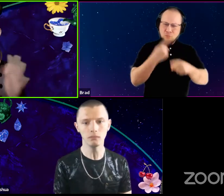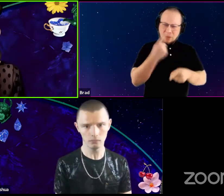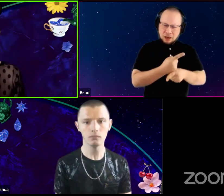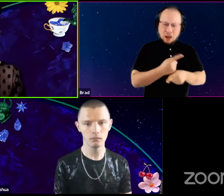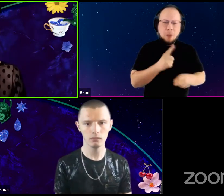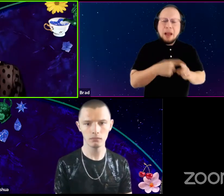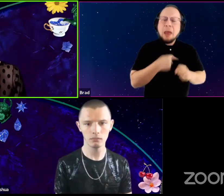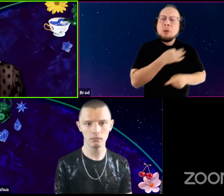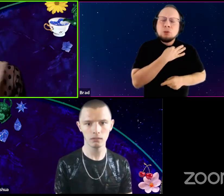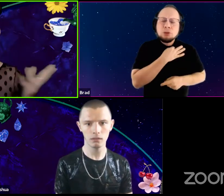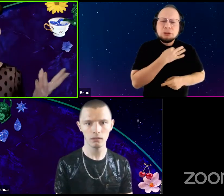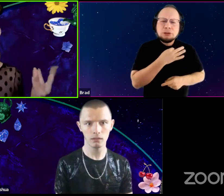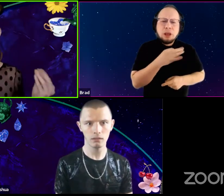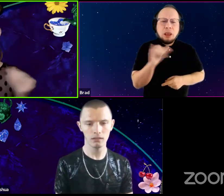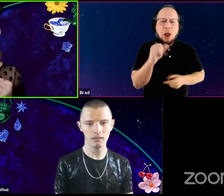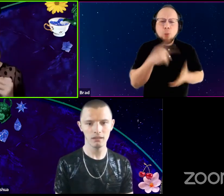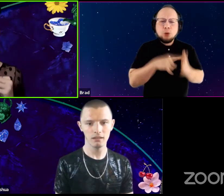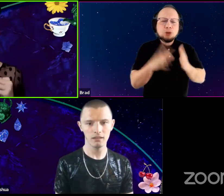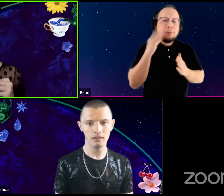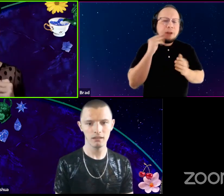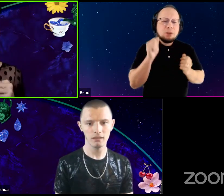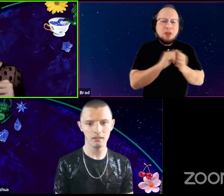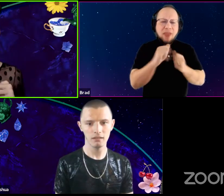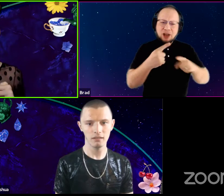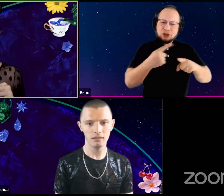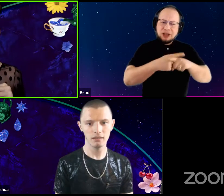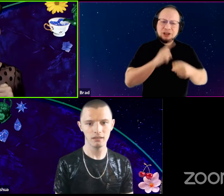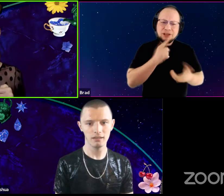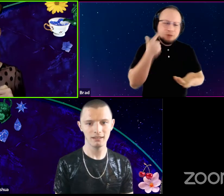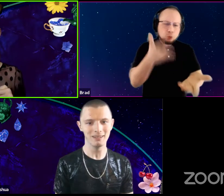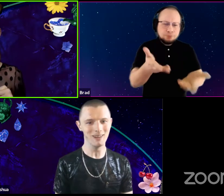like what your experience of that intersection is?